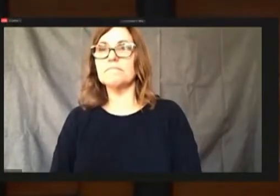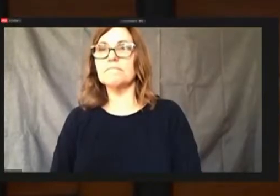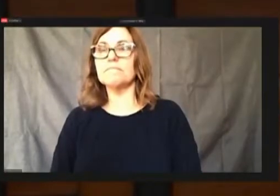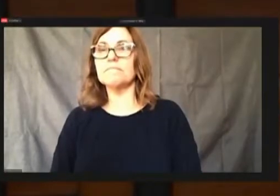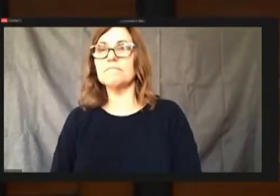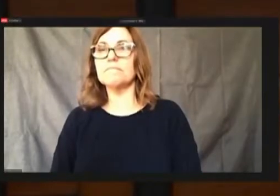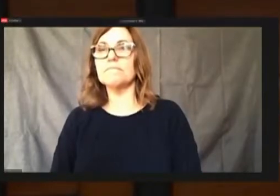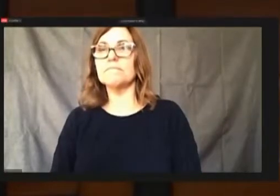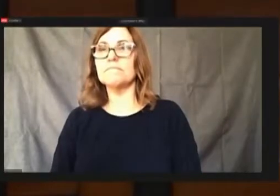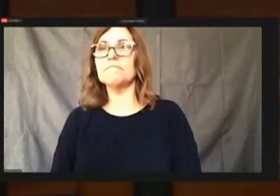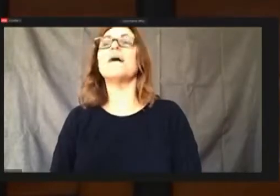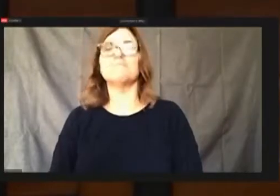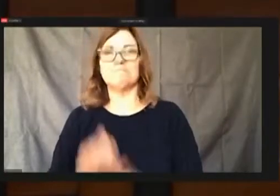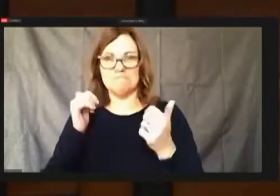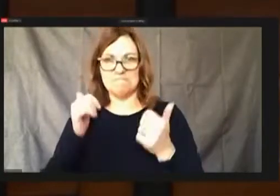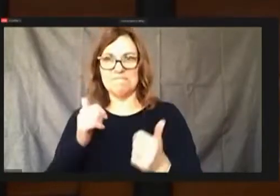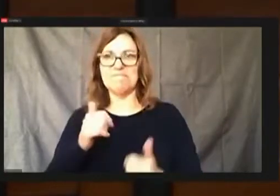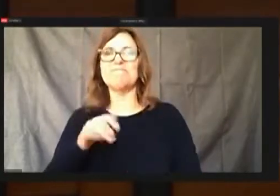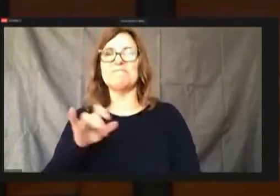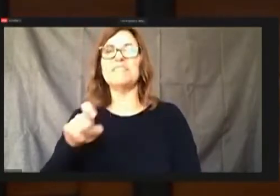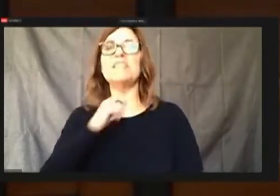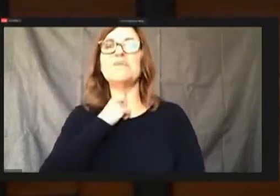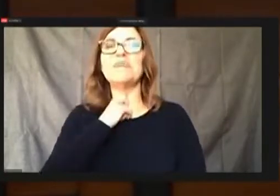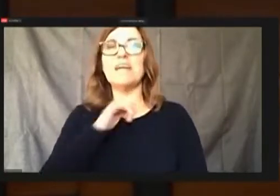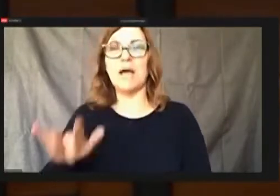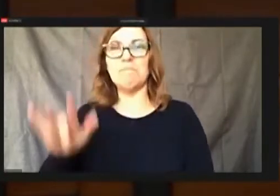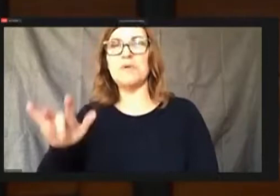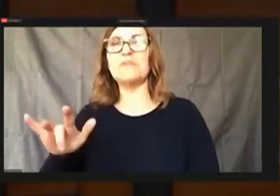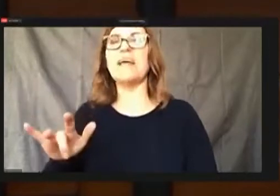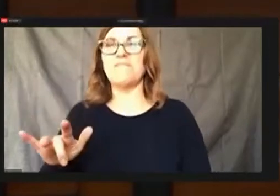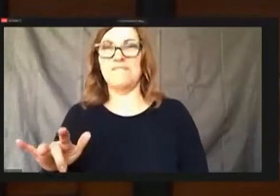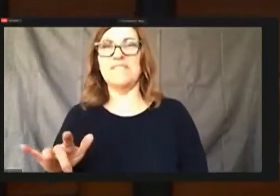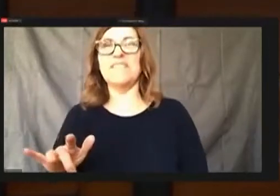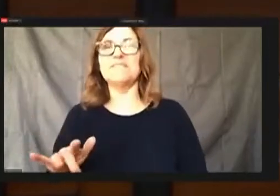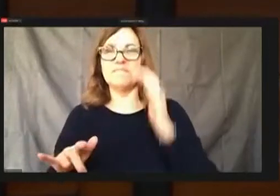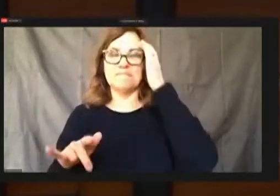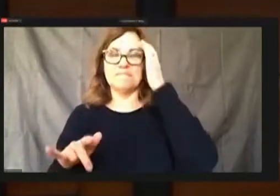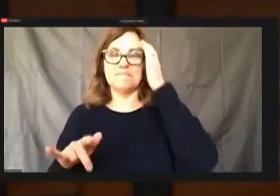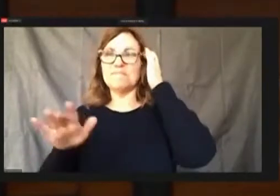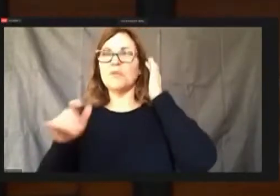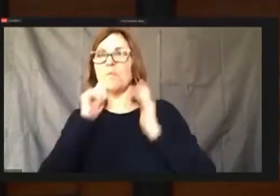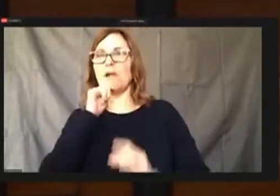unmute yourself Sorry Sorry, as you might guess, as you know, annually council gets